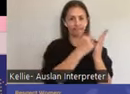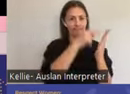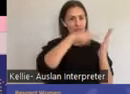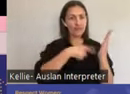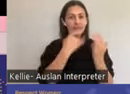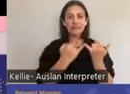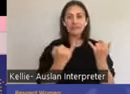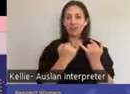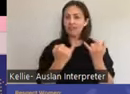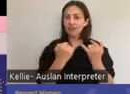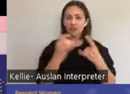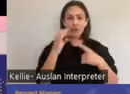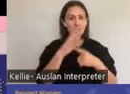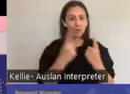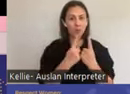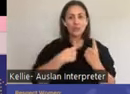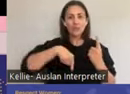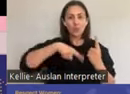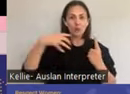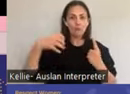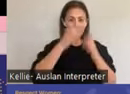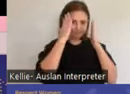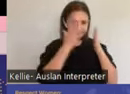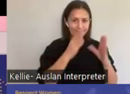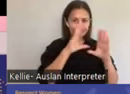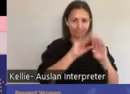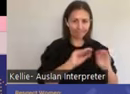It aims to not only guide the work of women's health Loddon Mallee, but